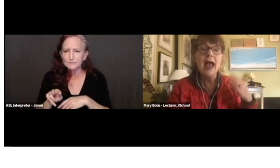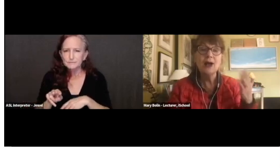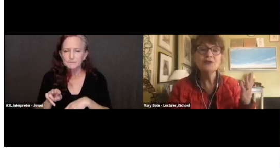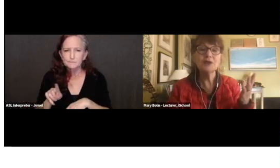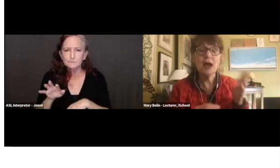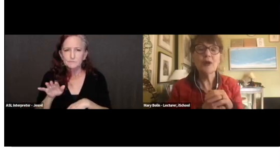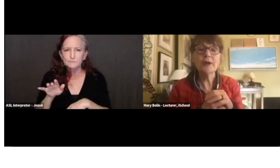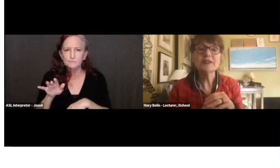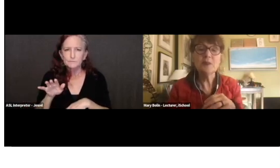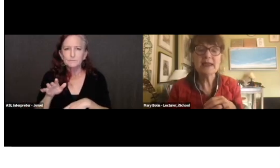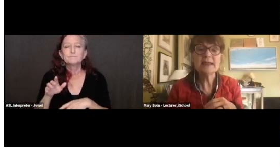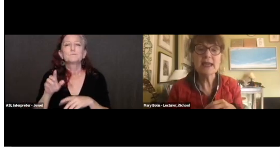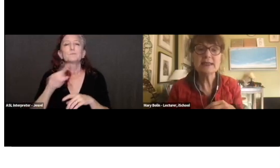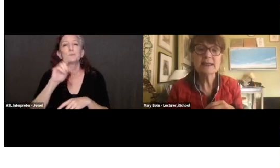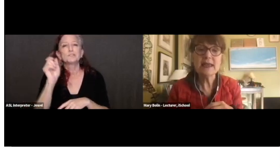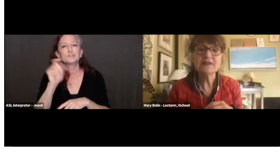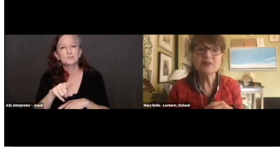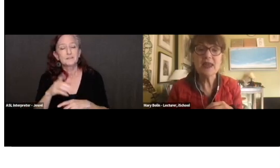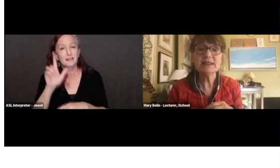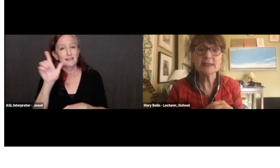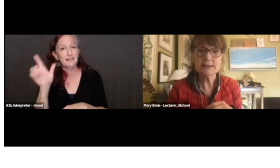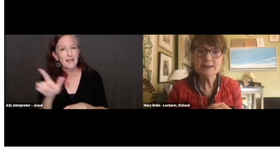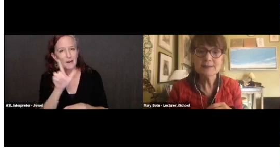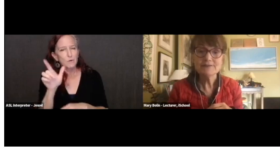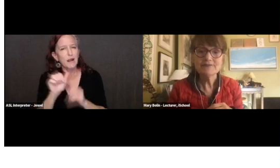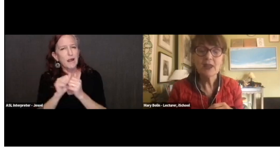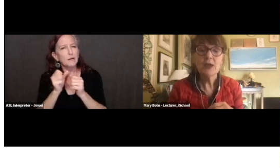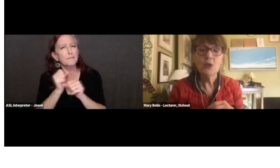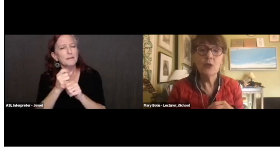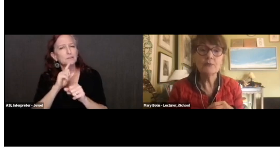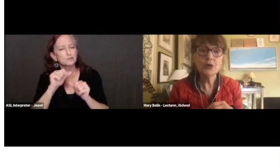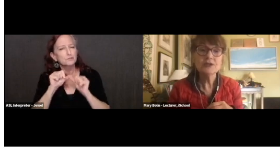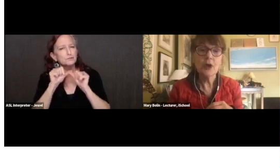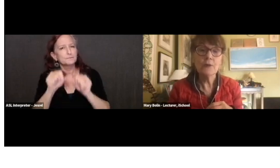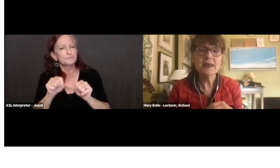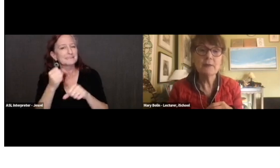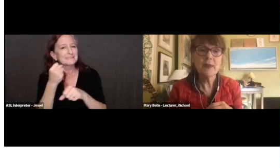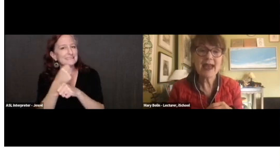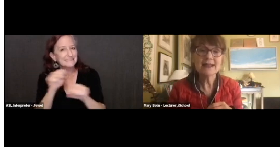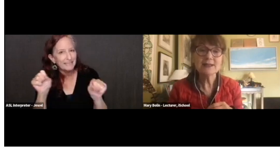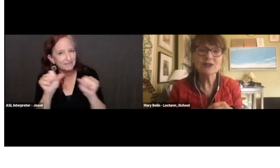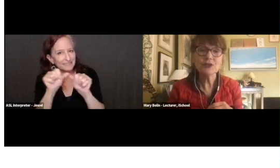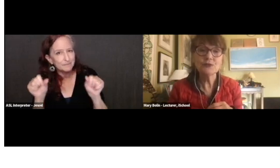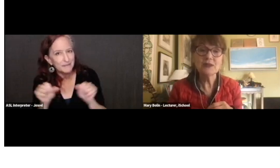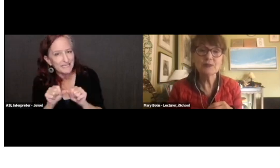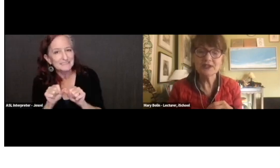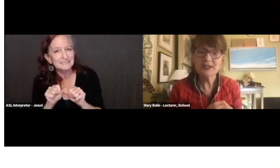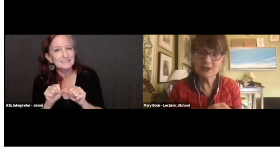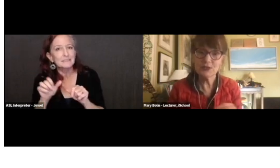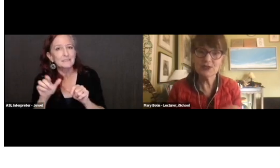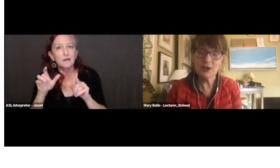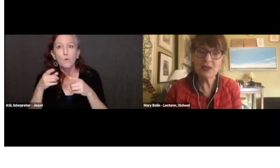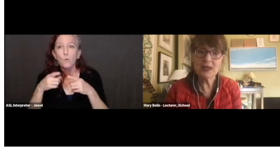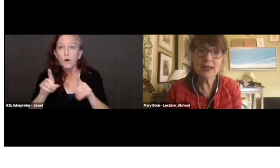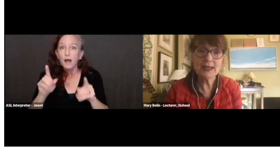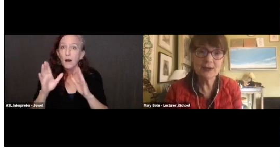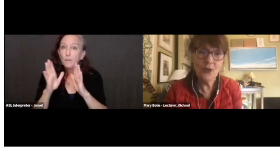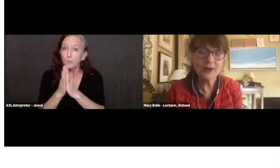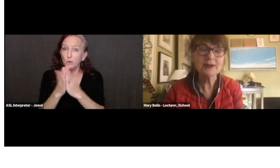How do libraries maintain safe spaces when books are being banned and certain people's histories are being ignored?